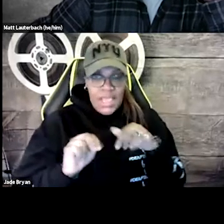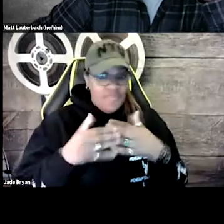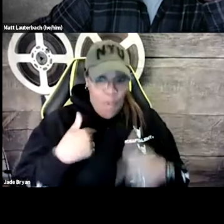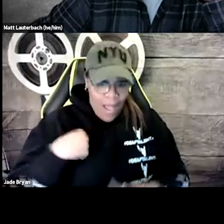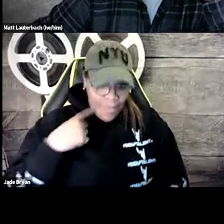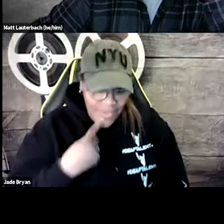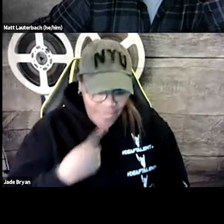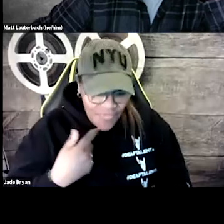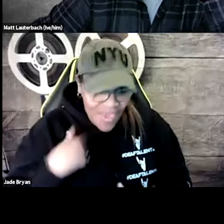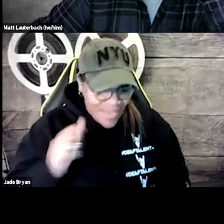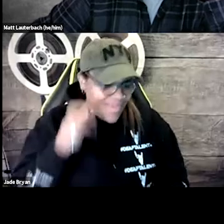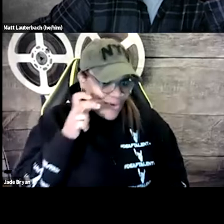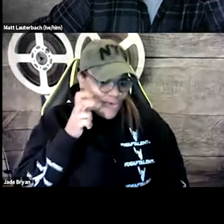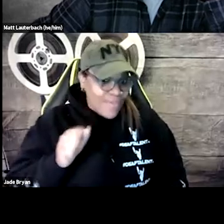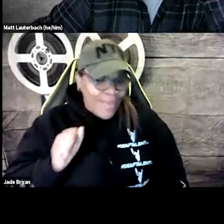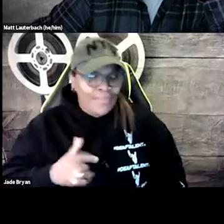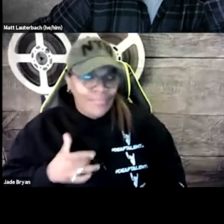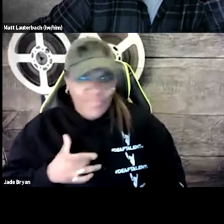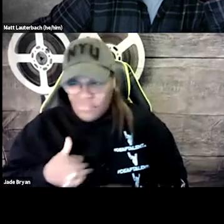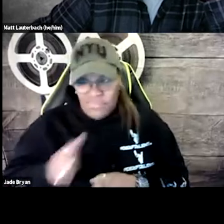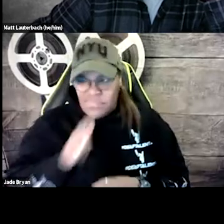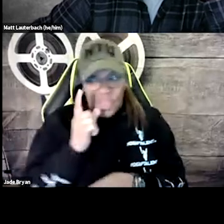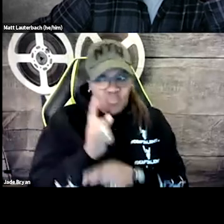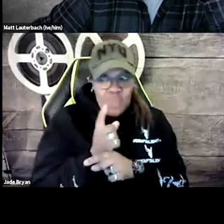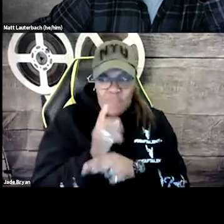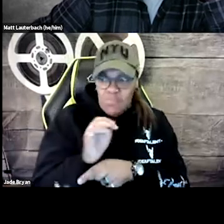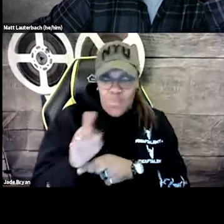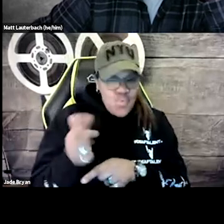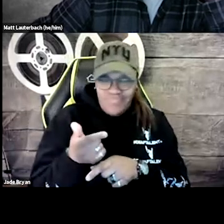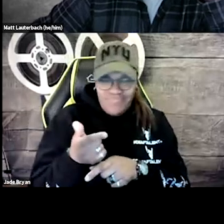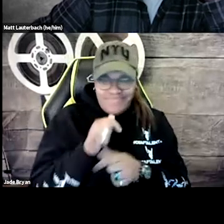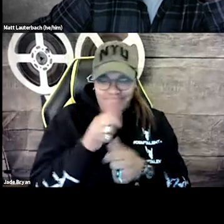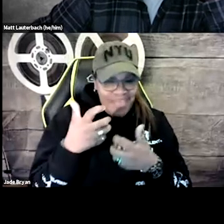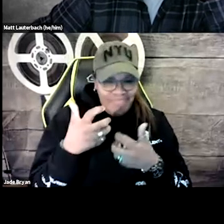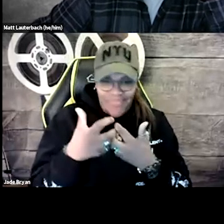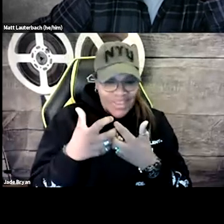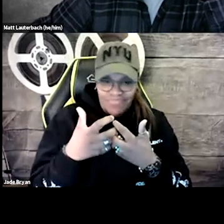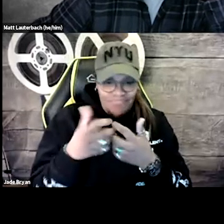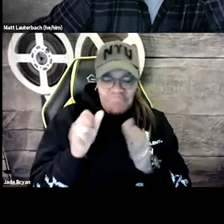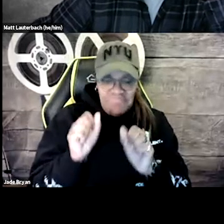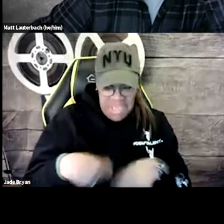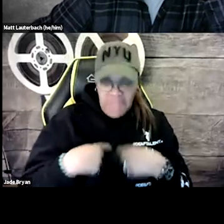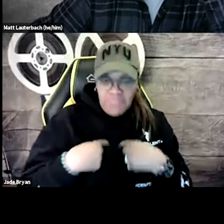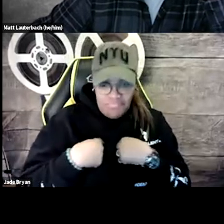This is an urban type of environment. I'm deaf, but I can still hear certain things. And sometimes I was able to determine,